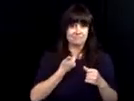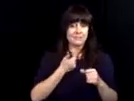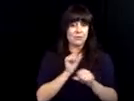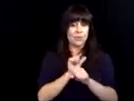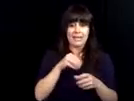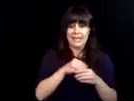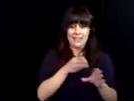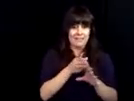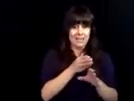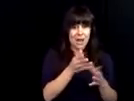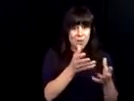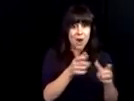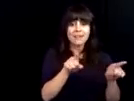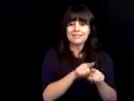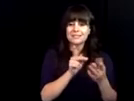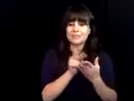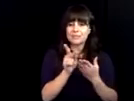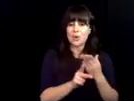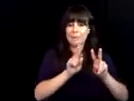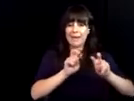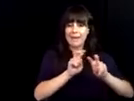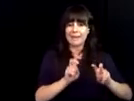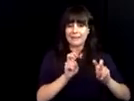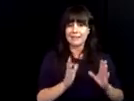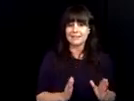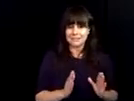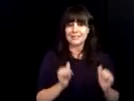I accepted a position with the federal